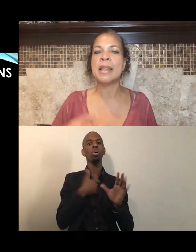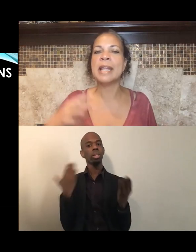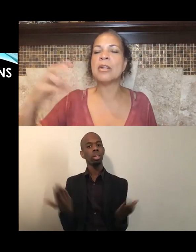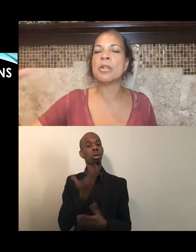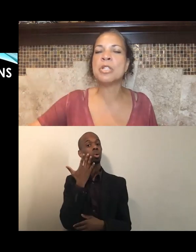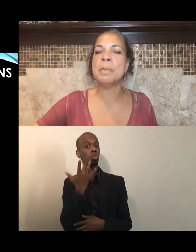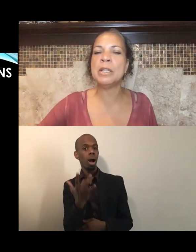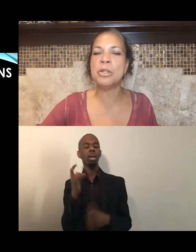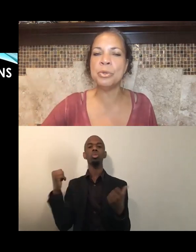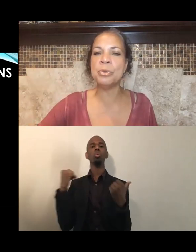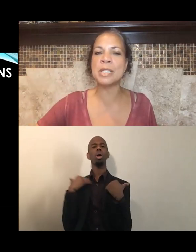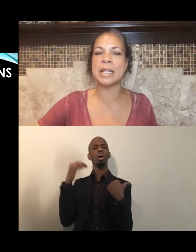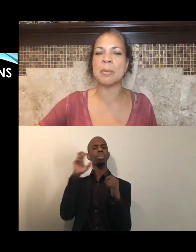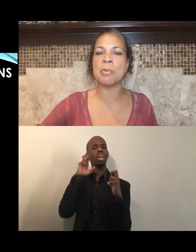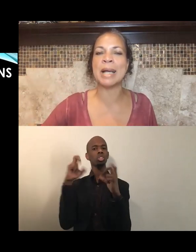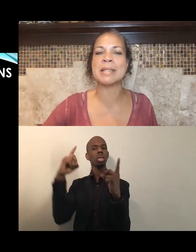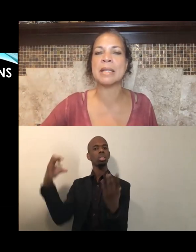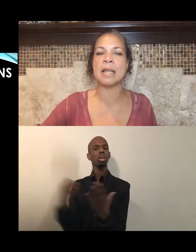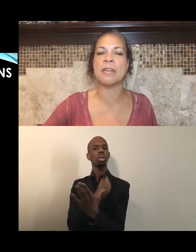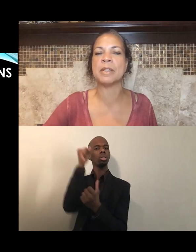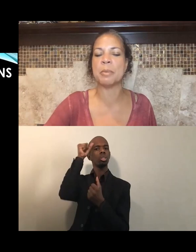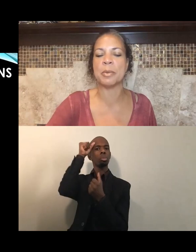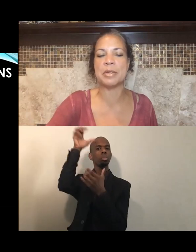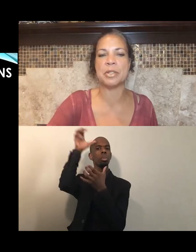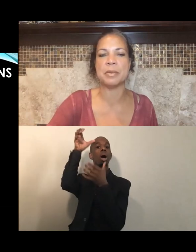that are to be used in the process of liberation.